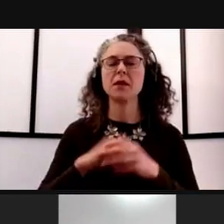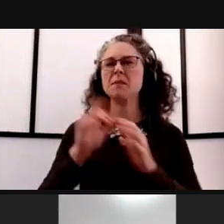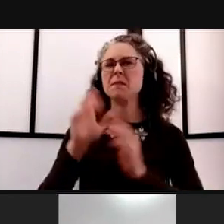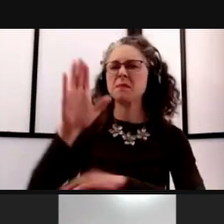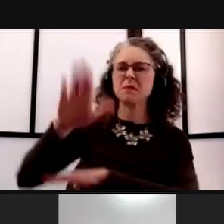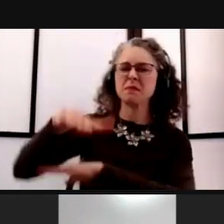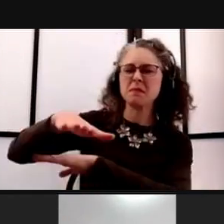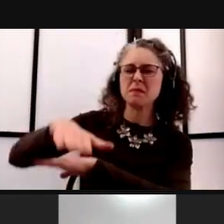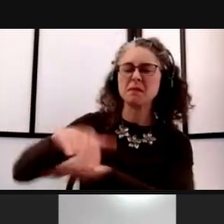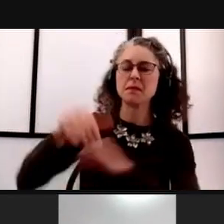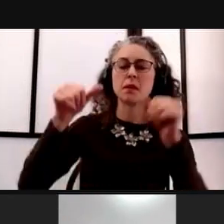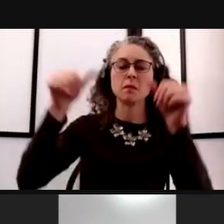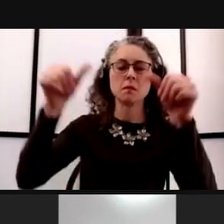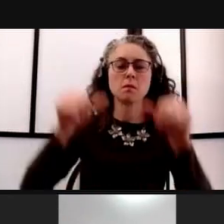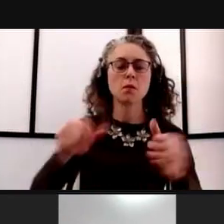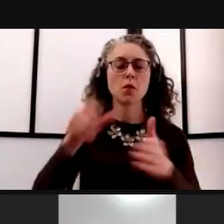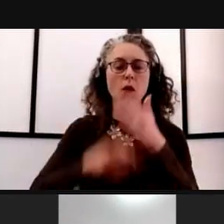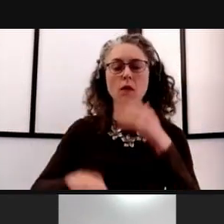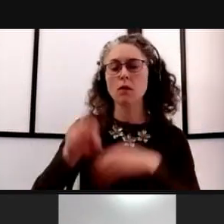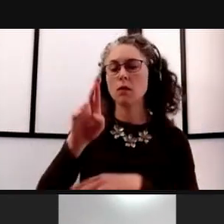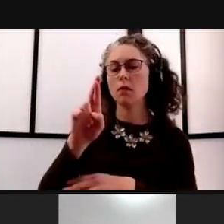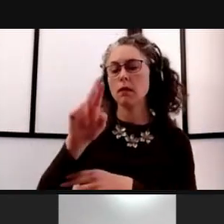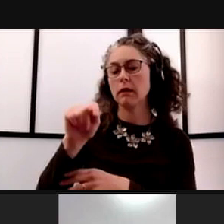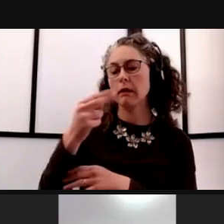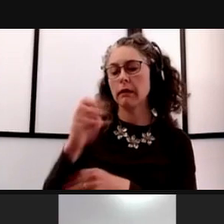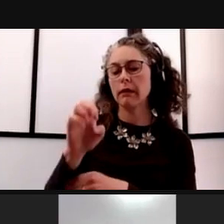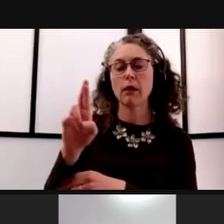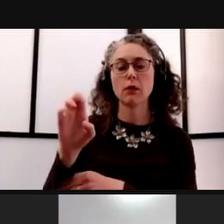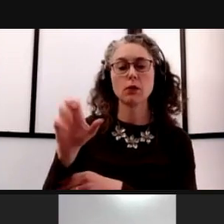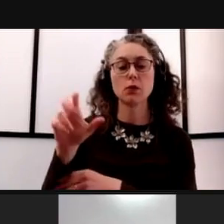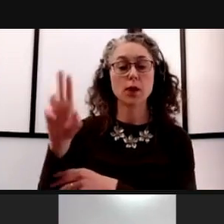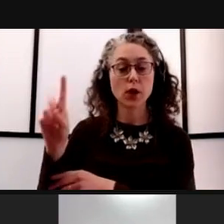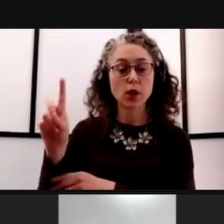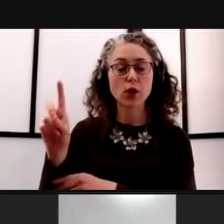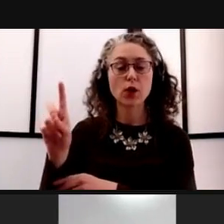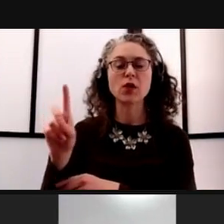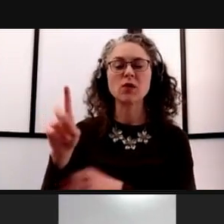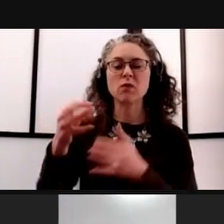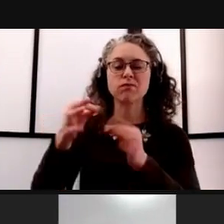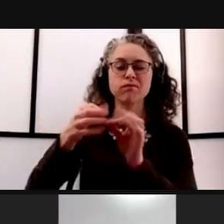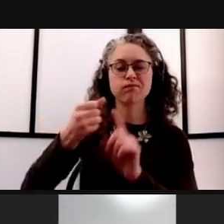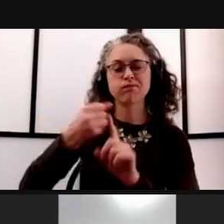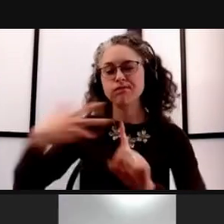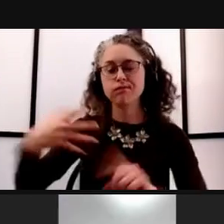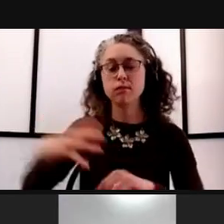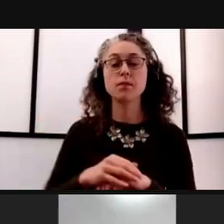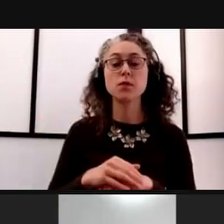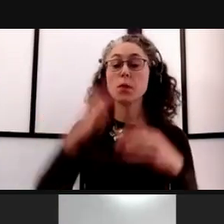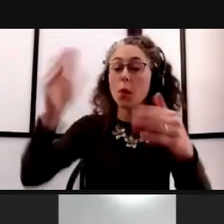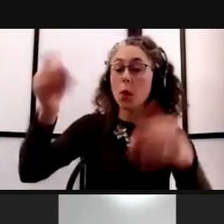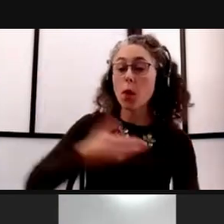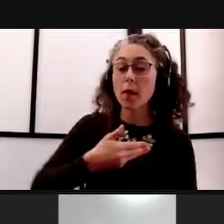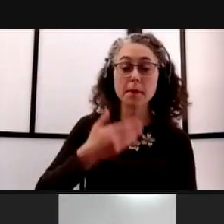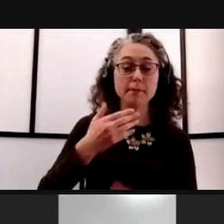on the record to provide some more detail. So welcome Provost Collins, and please tell us about our finances.